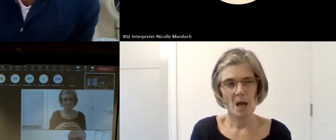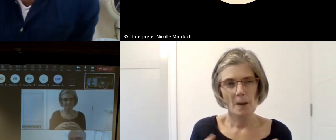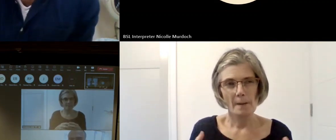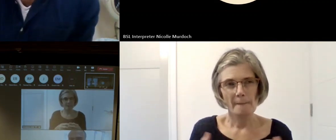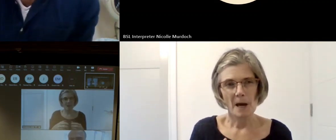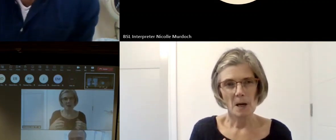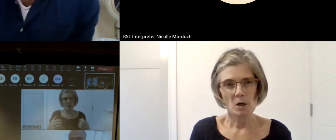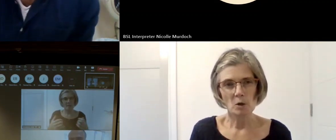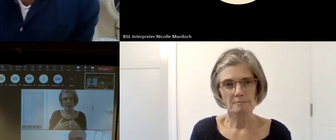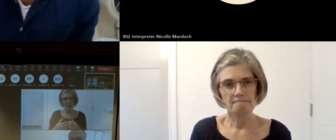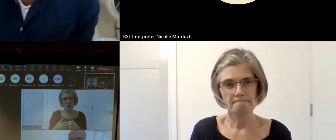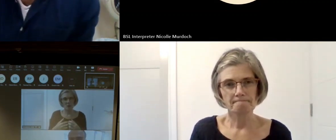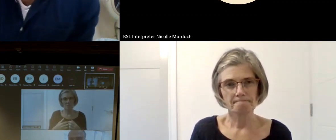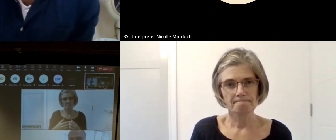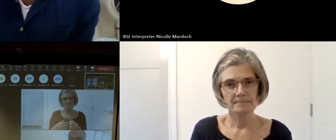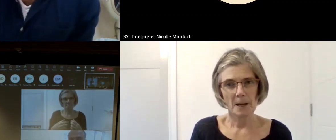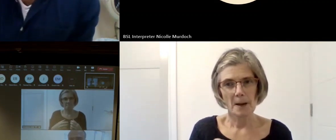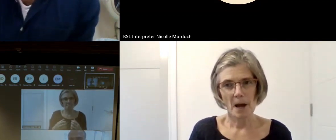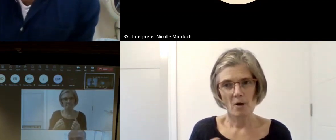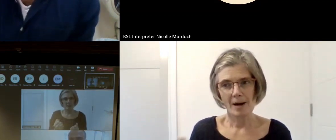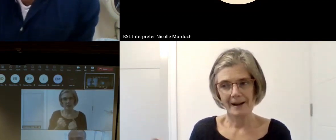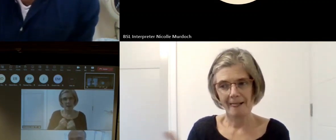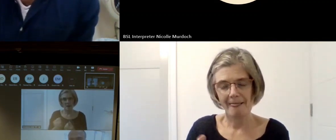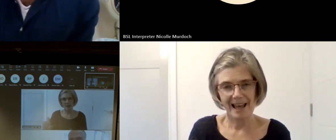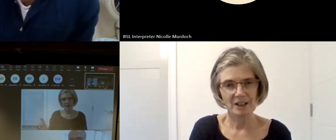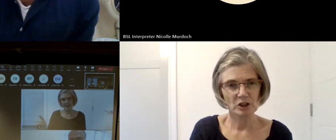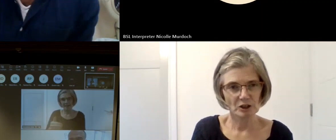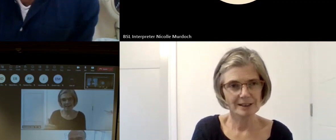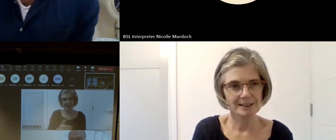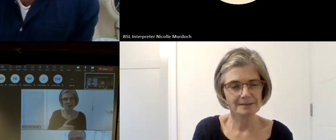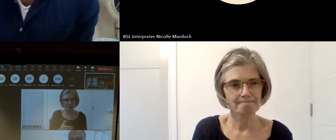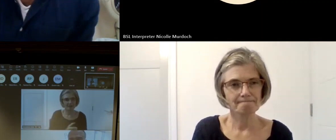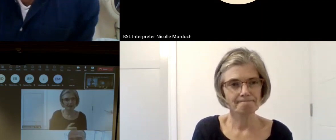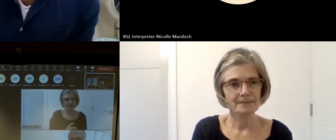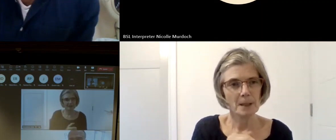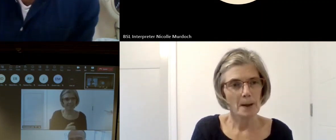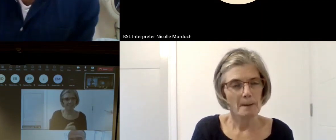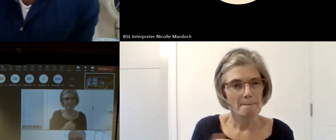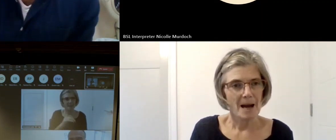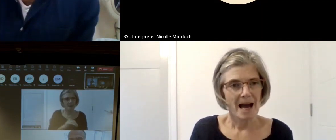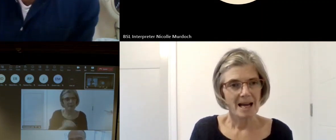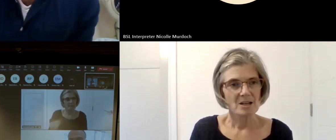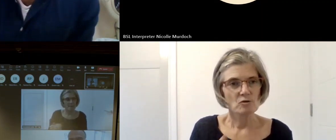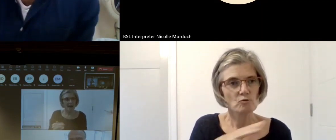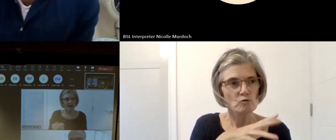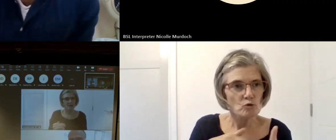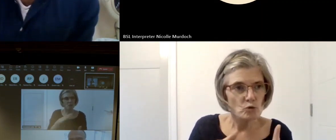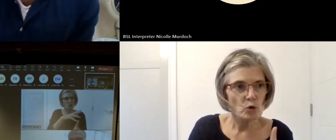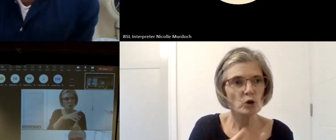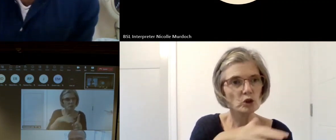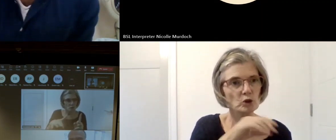them for different social impact so Laura is um leading on a project that's working with the hmp